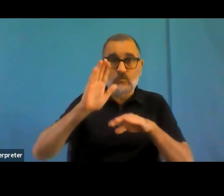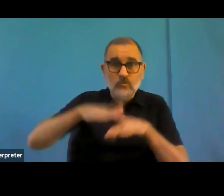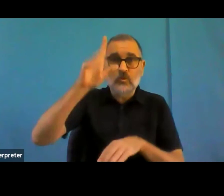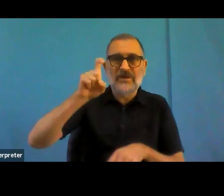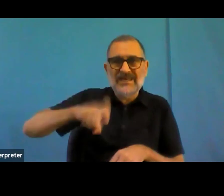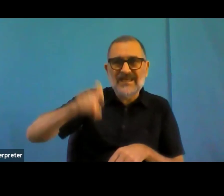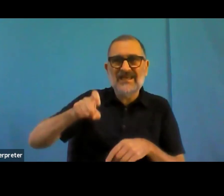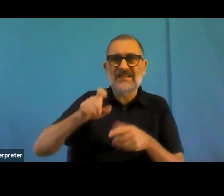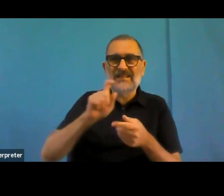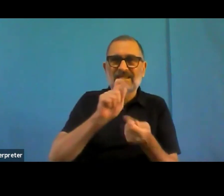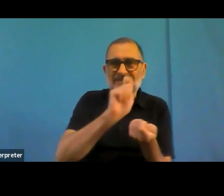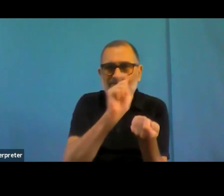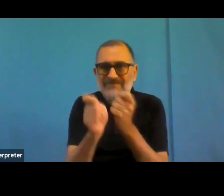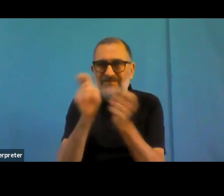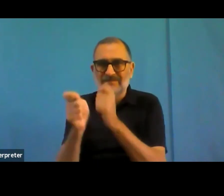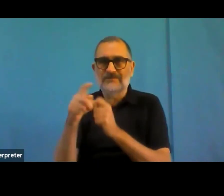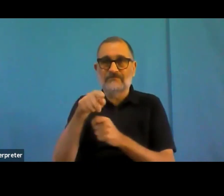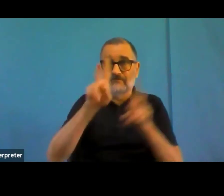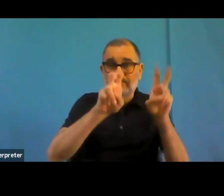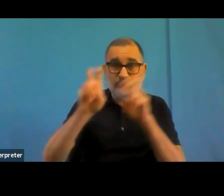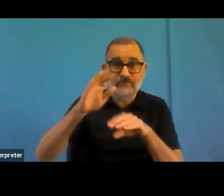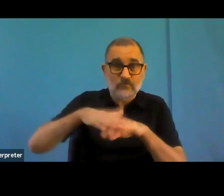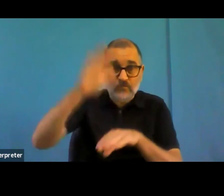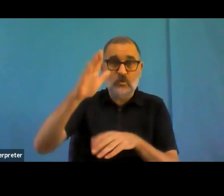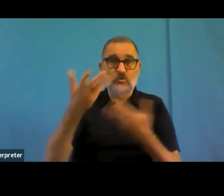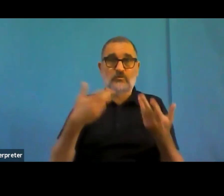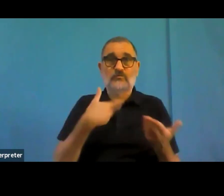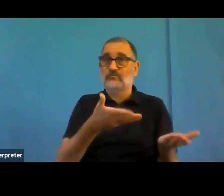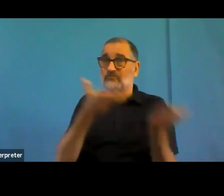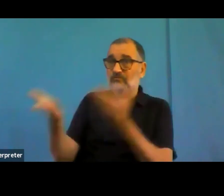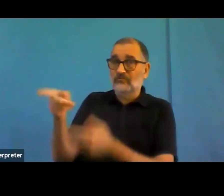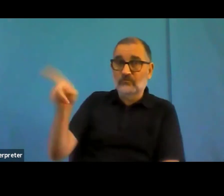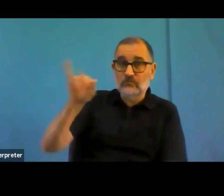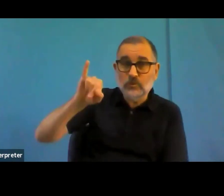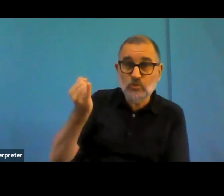This is an answer that Yeah, nothing more dad for my side.